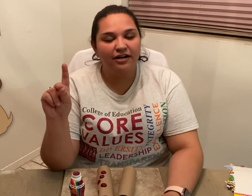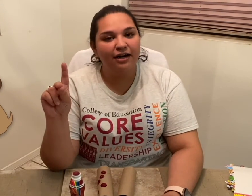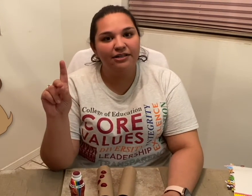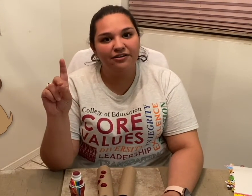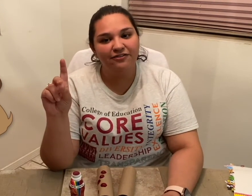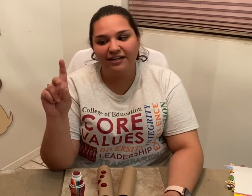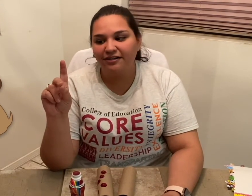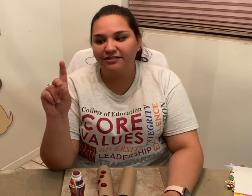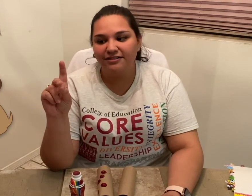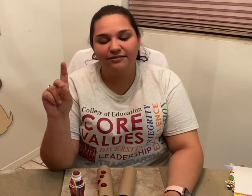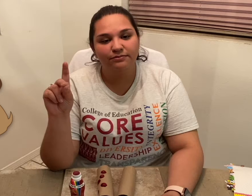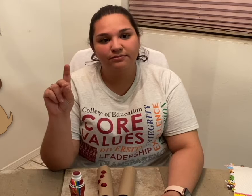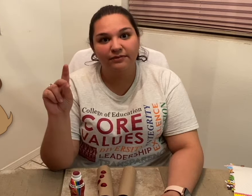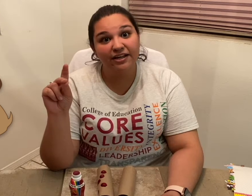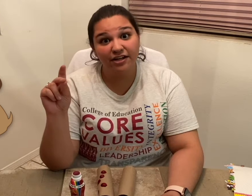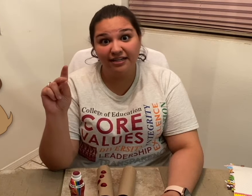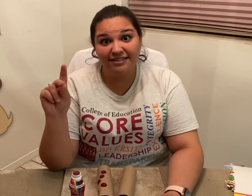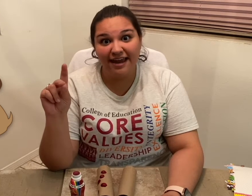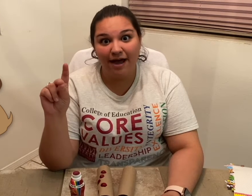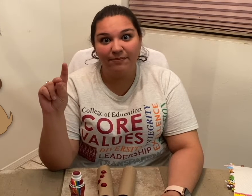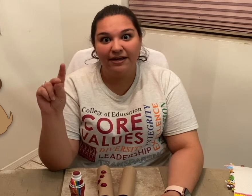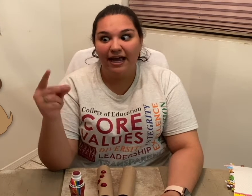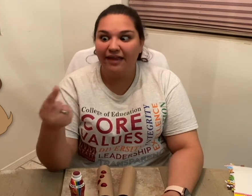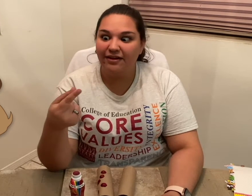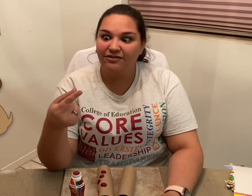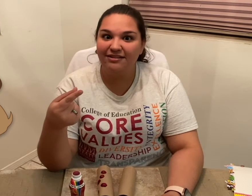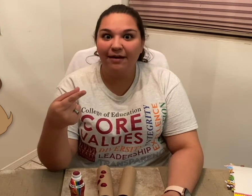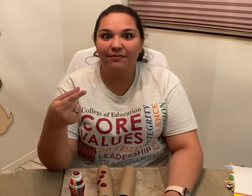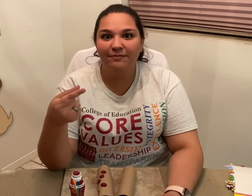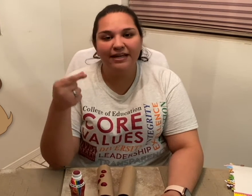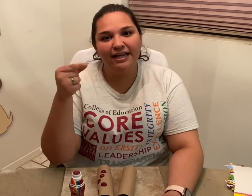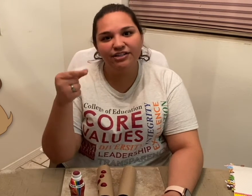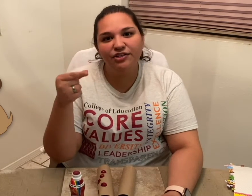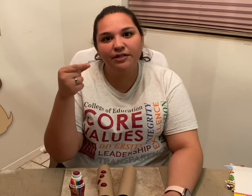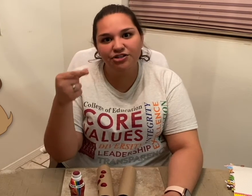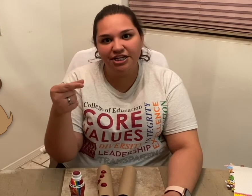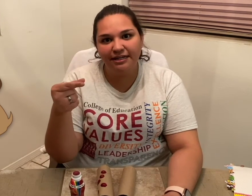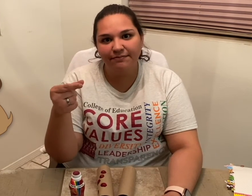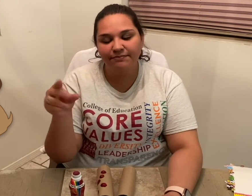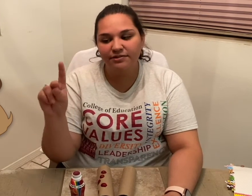out with your fingers like you're going to snap, and then you snap them into a 'G'. So,